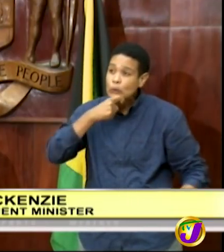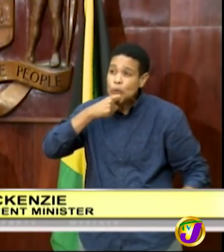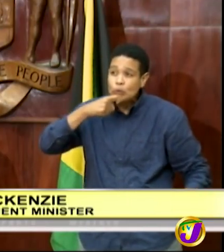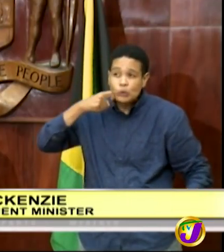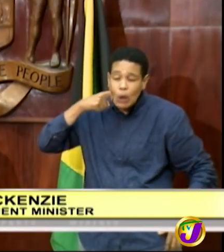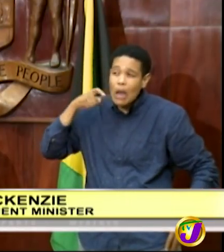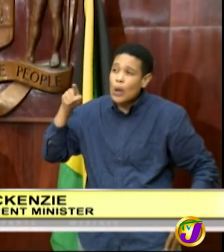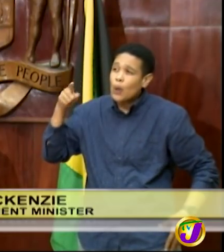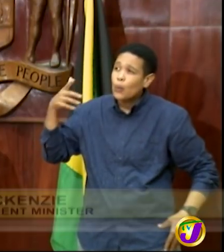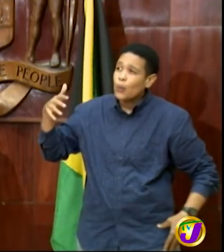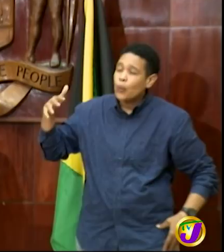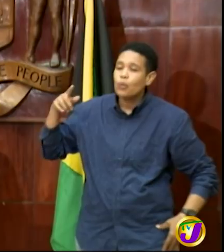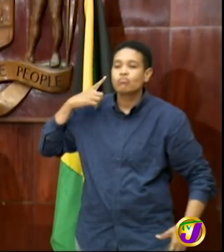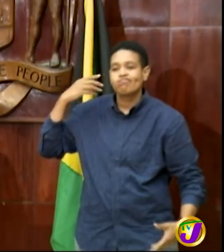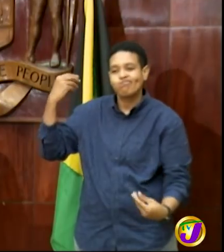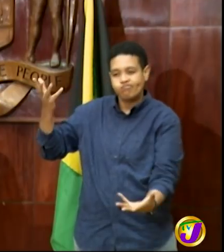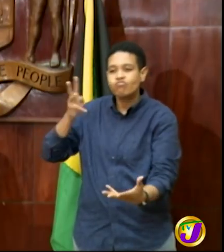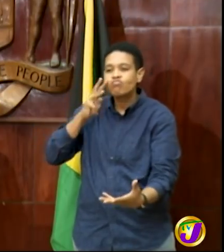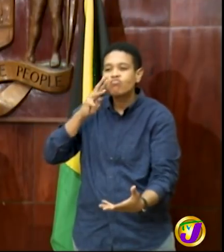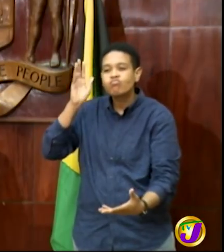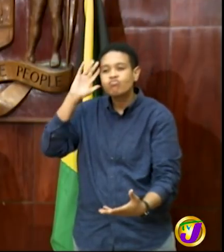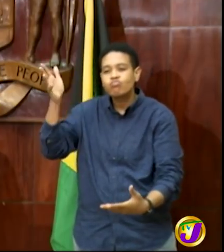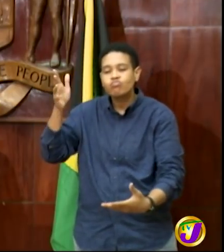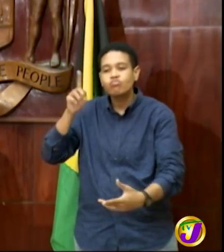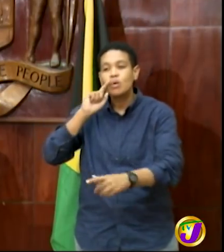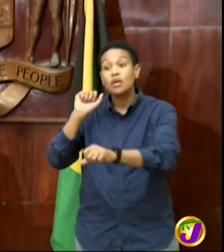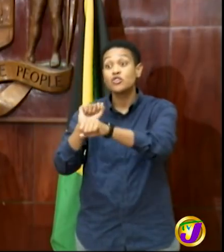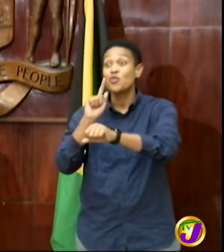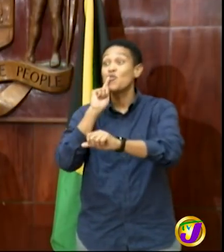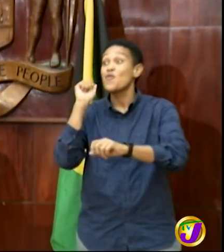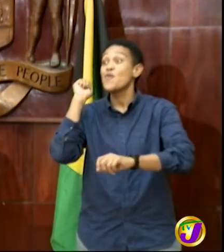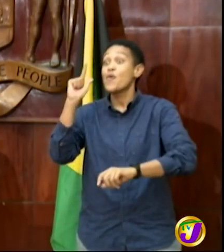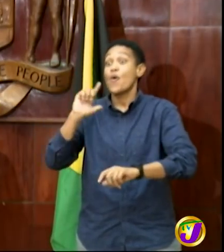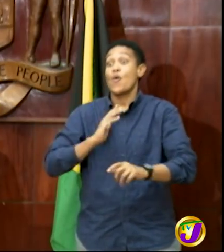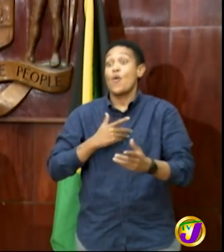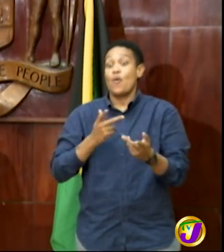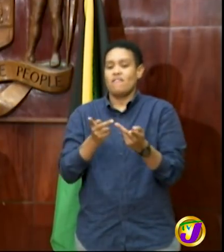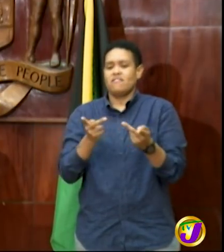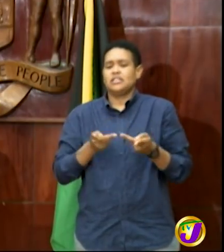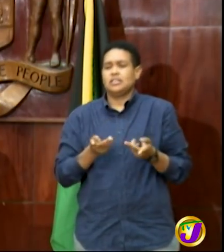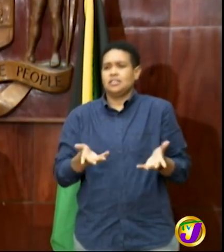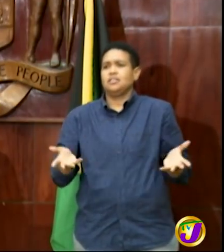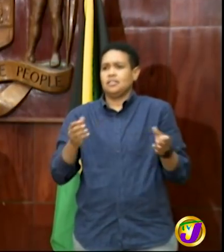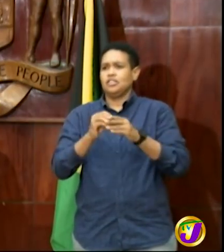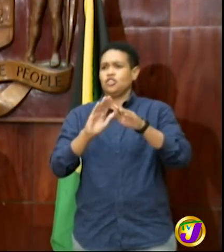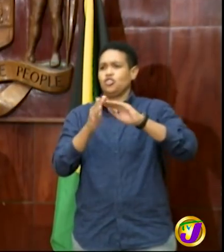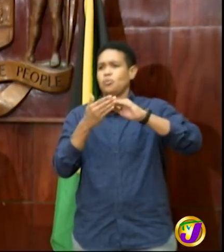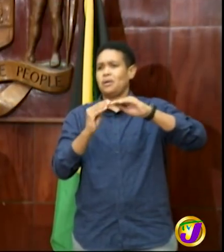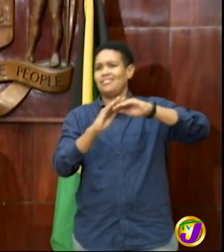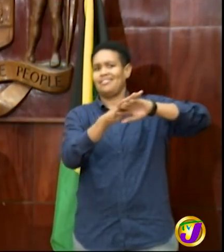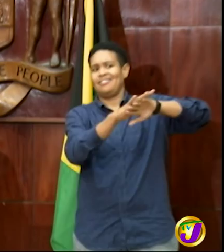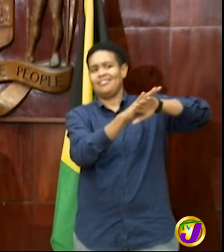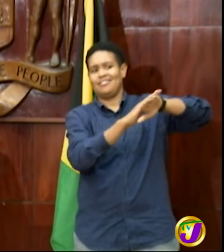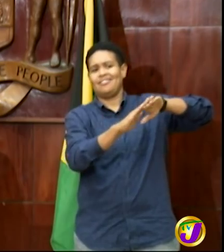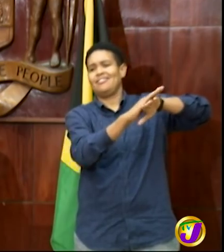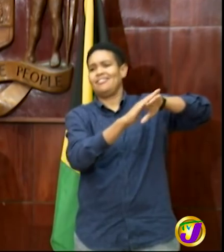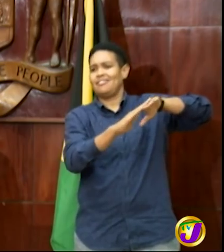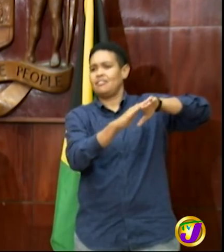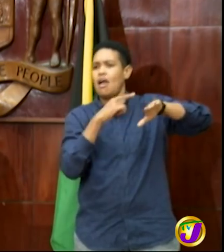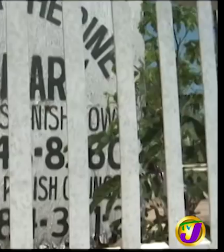and will ensure not all our facilities across the country of adequate water the